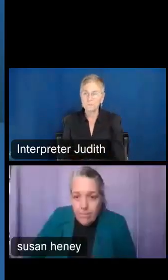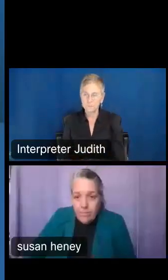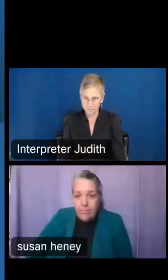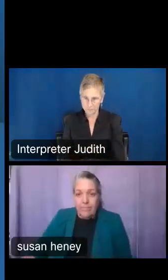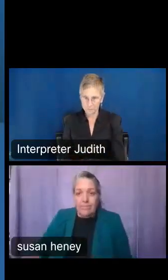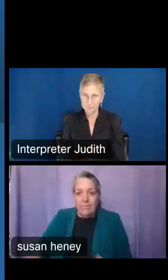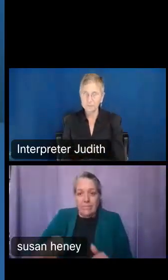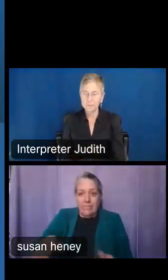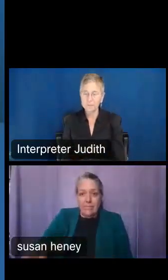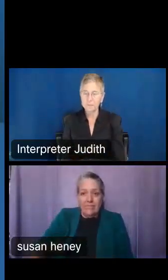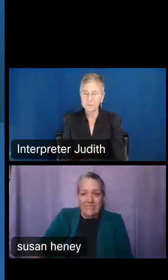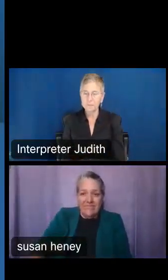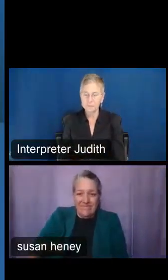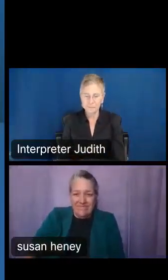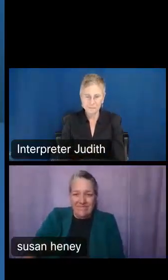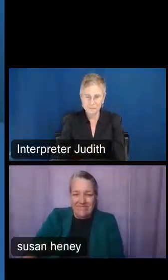same tool. We also have some other resources available.